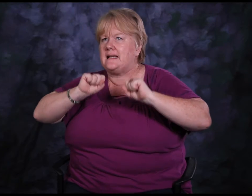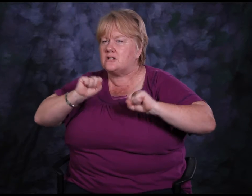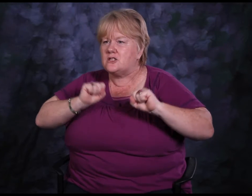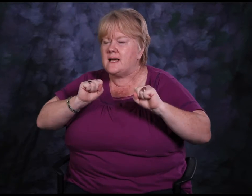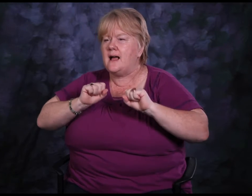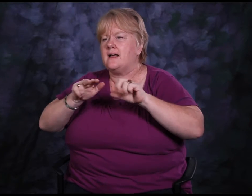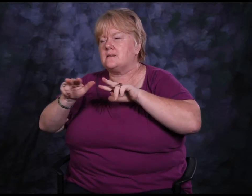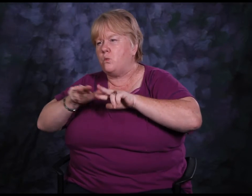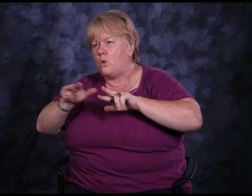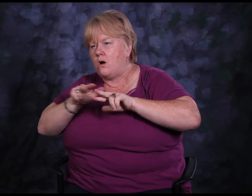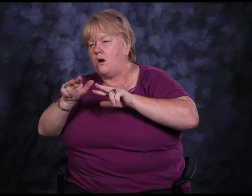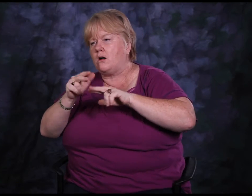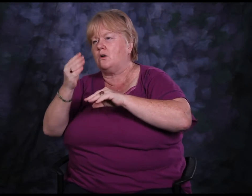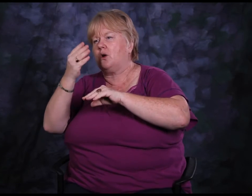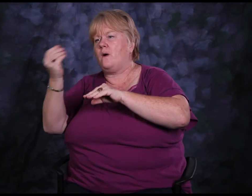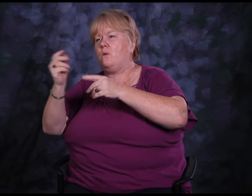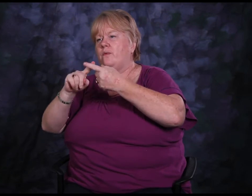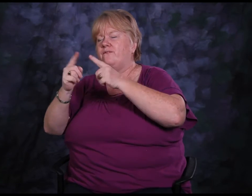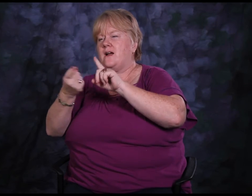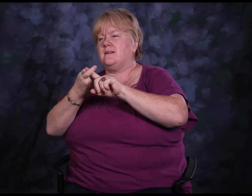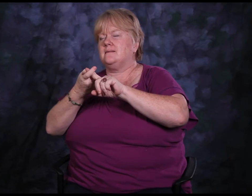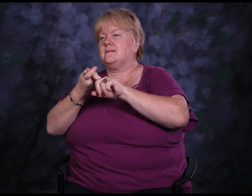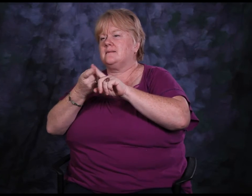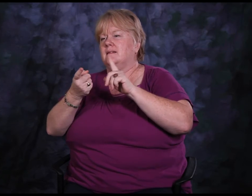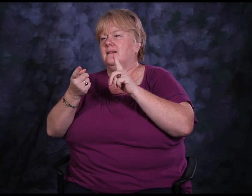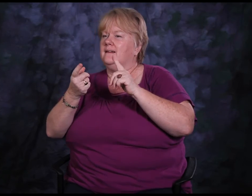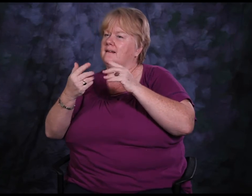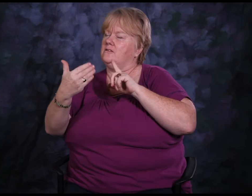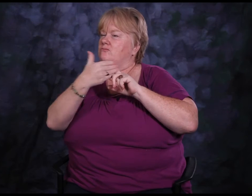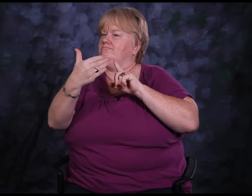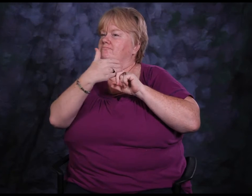going out with friends and socializing, and that's something